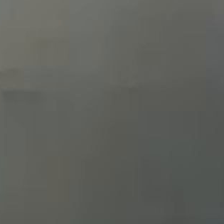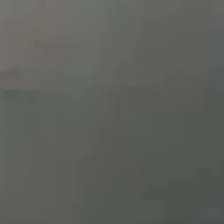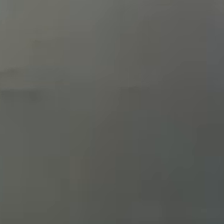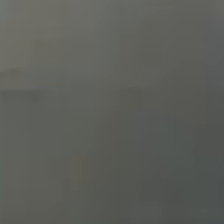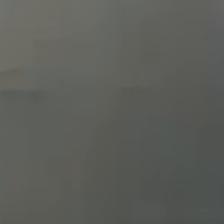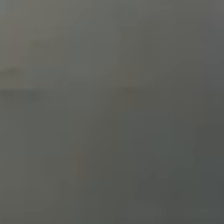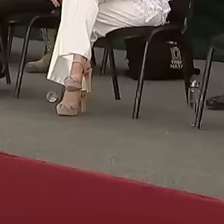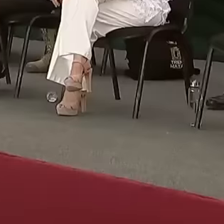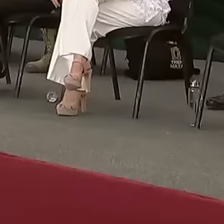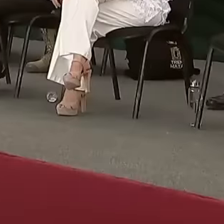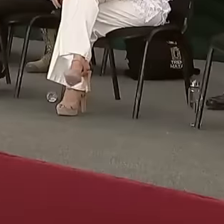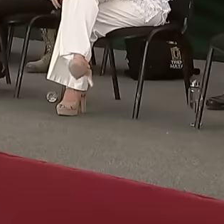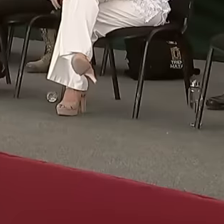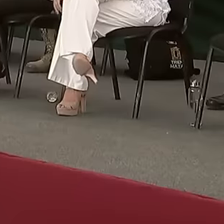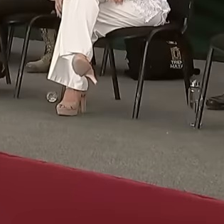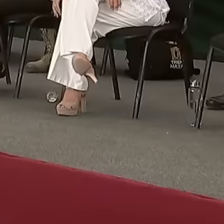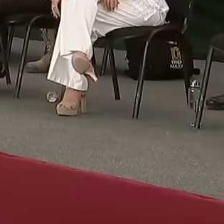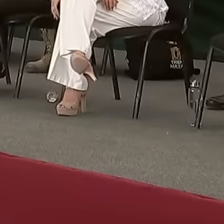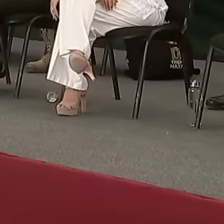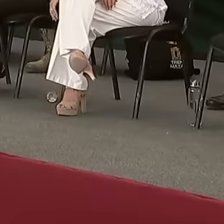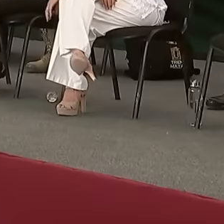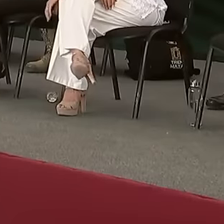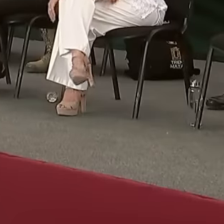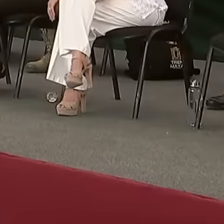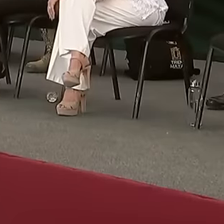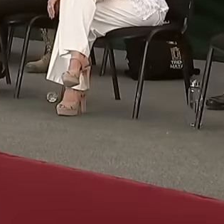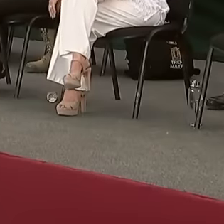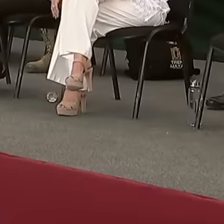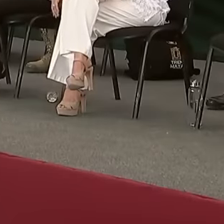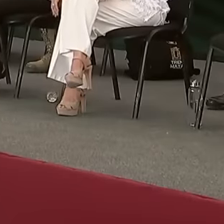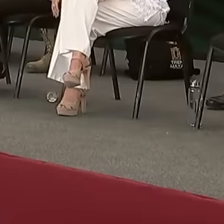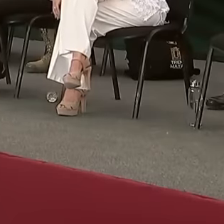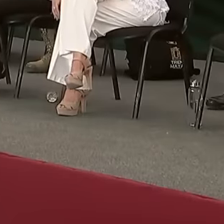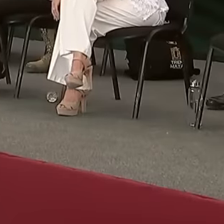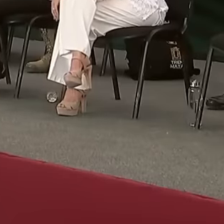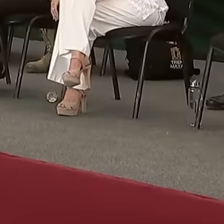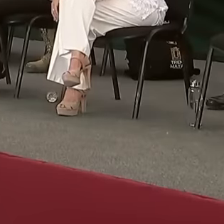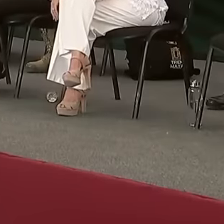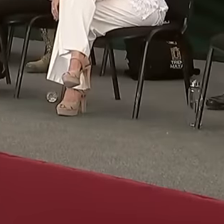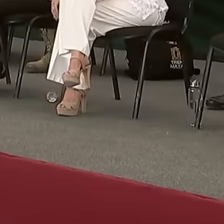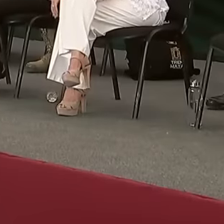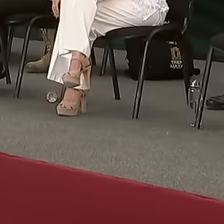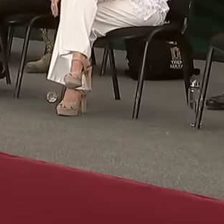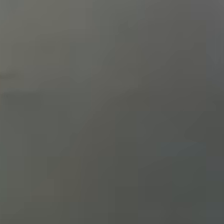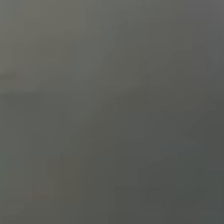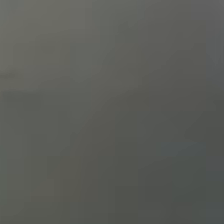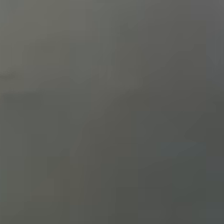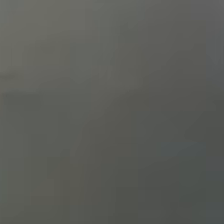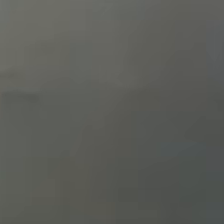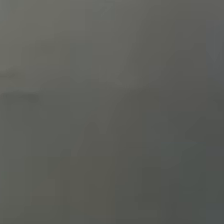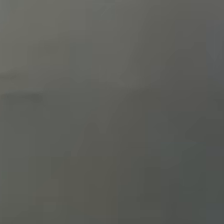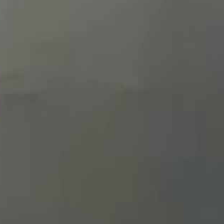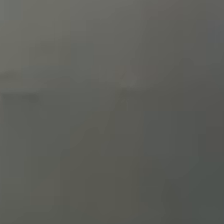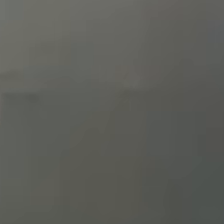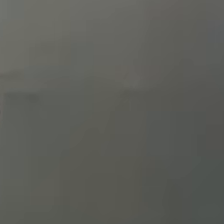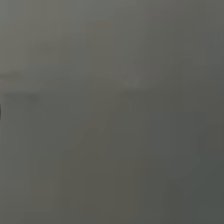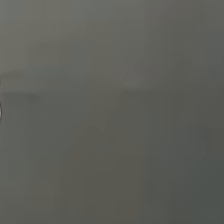No, everything has already been said and very well